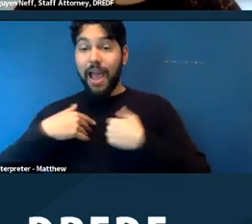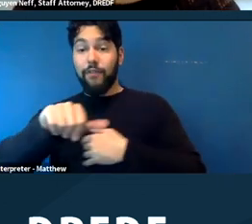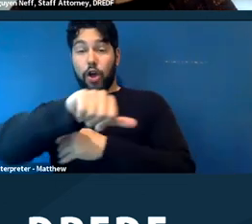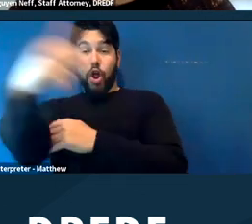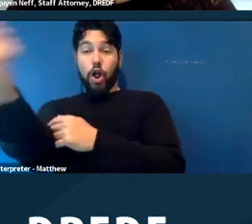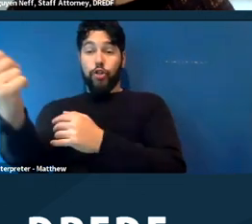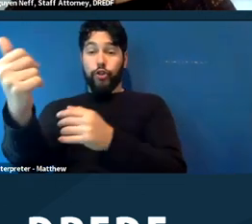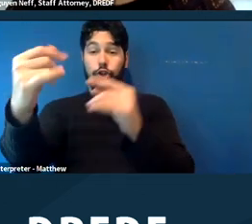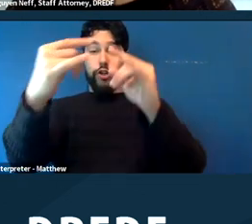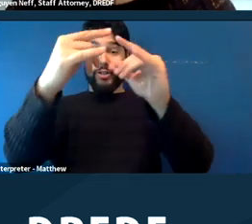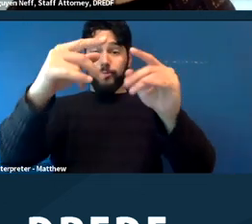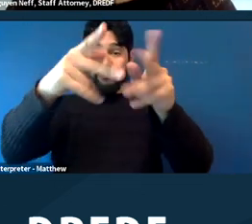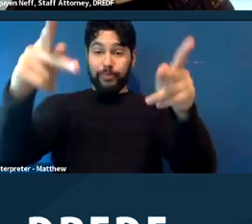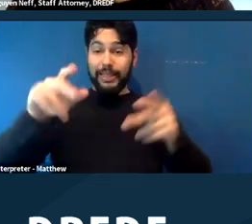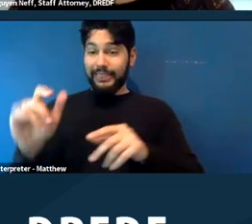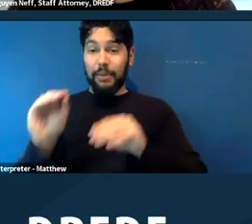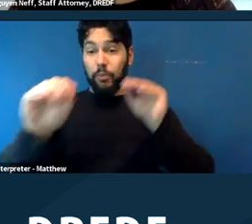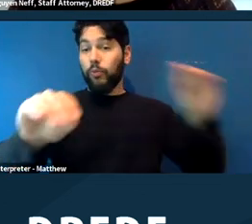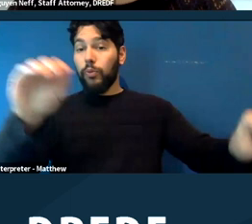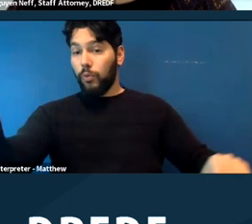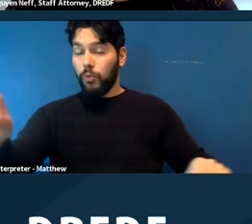unfortunately, there's probably not usually more than one option,